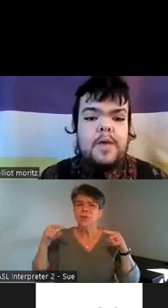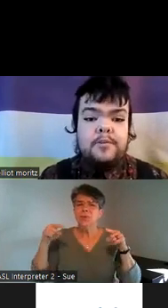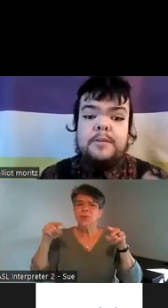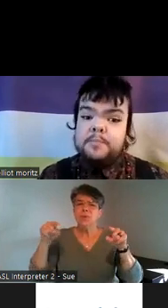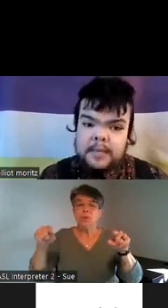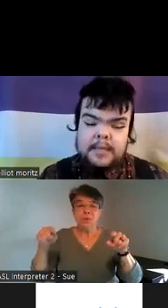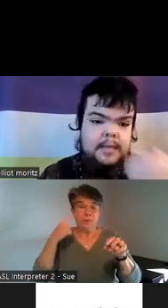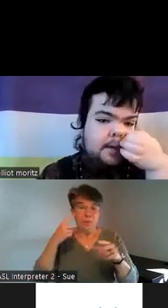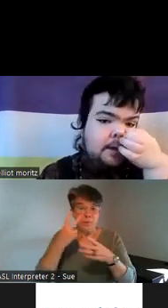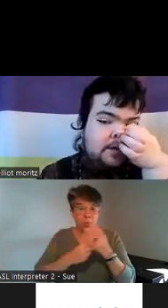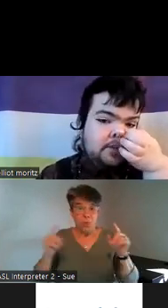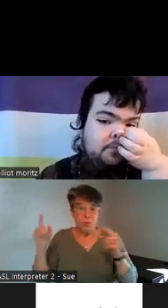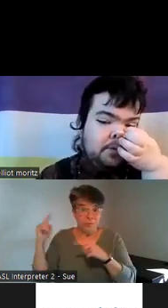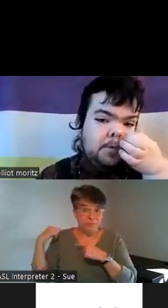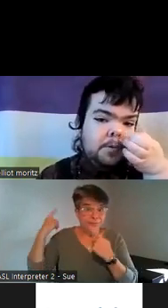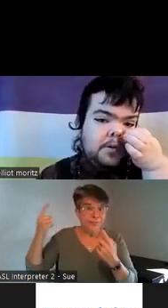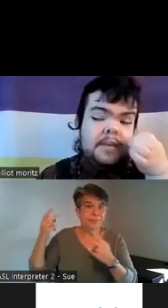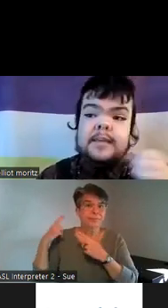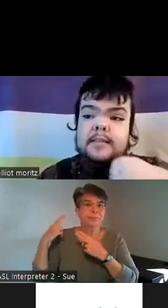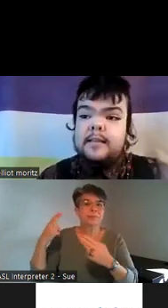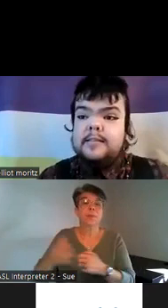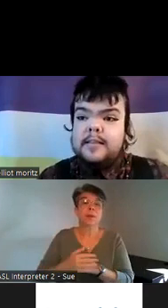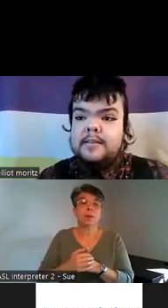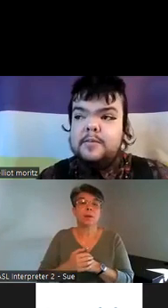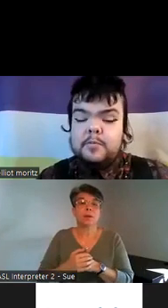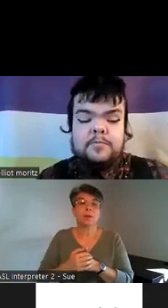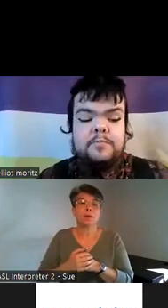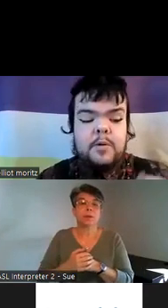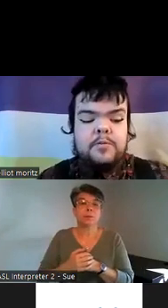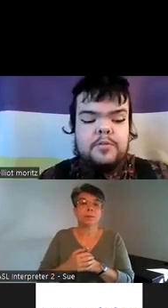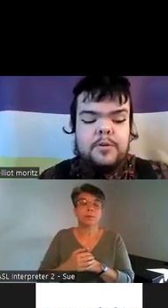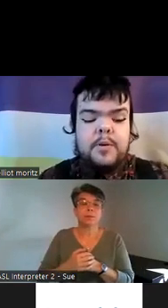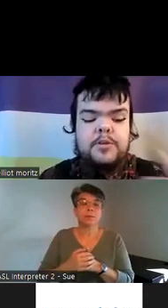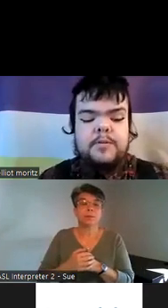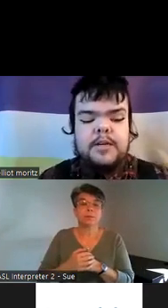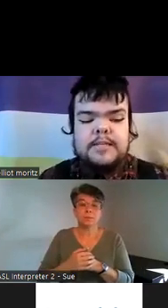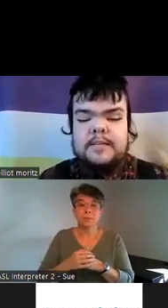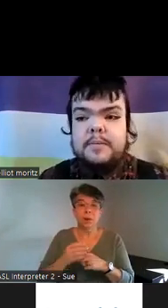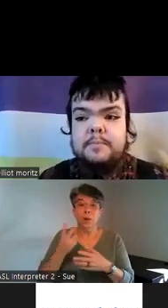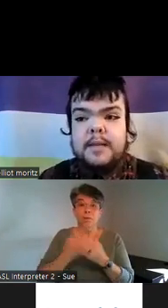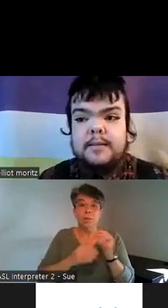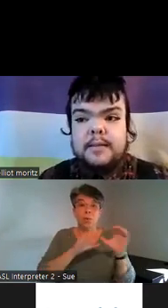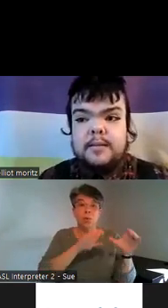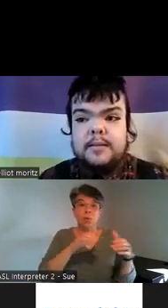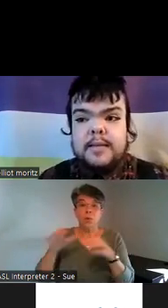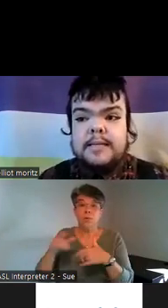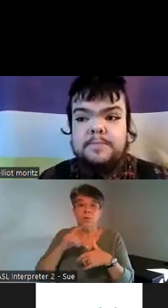whether it be through the E like we both they're both communities that have been made illegal in